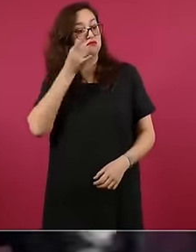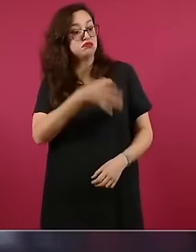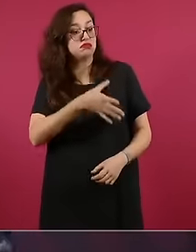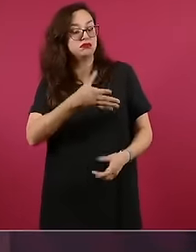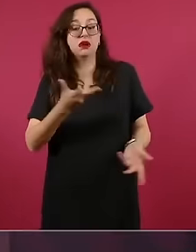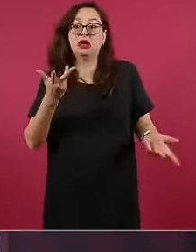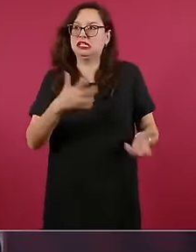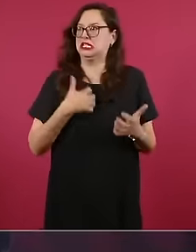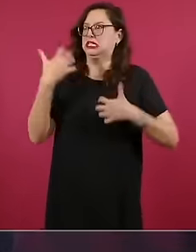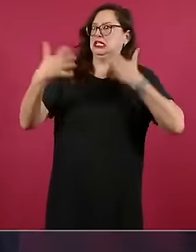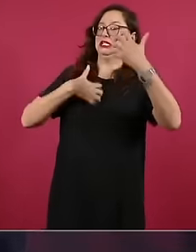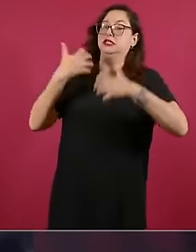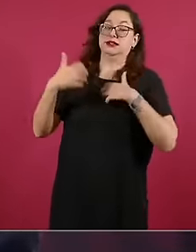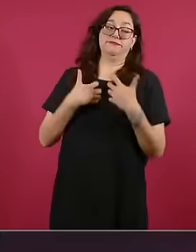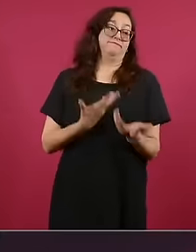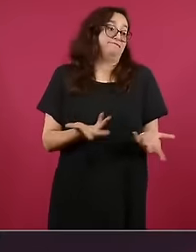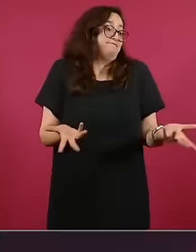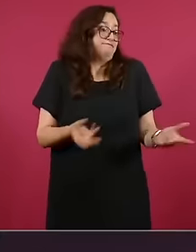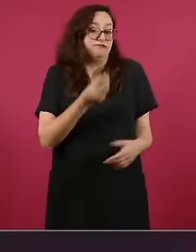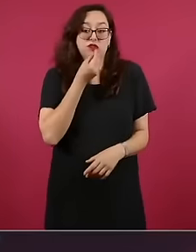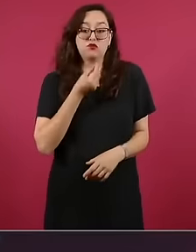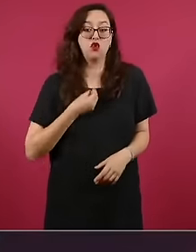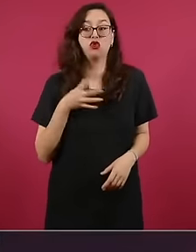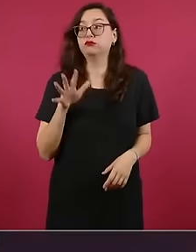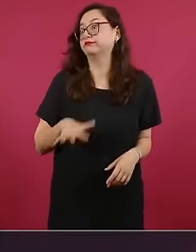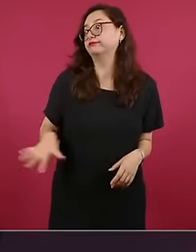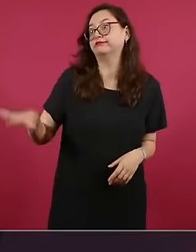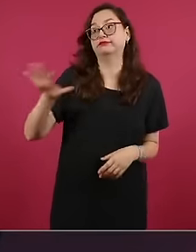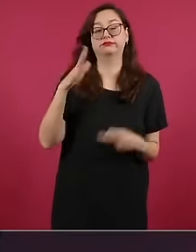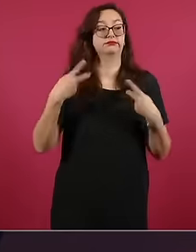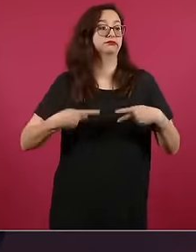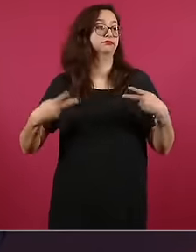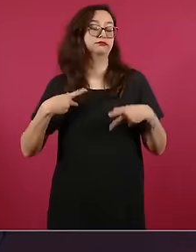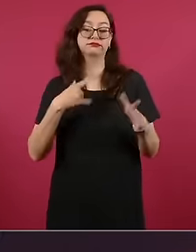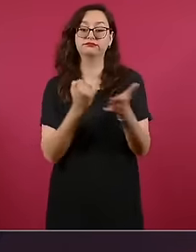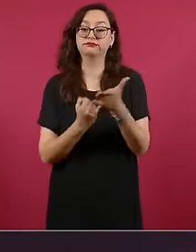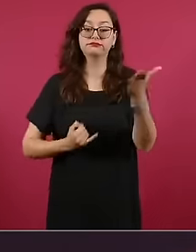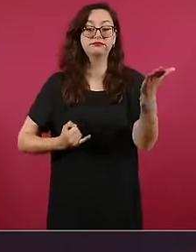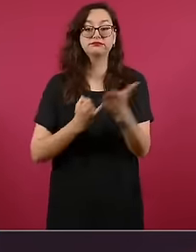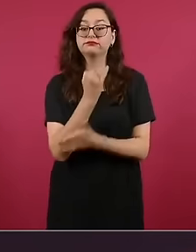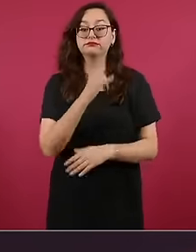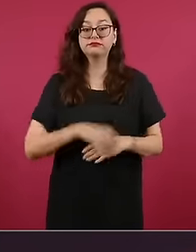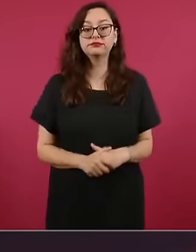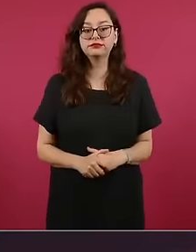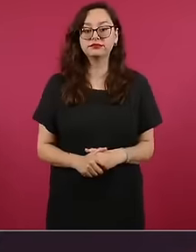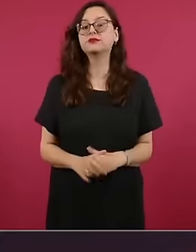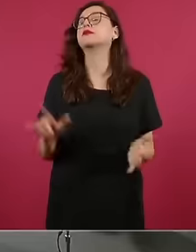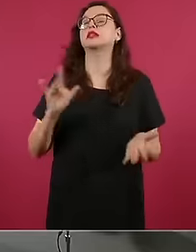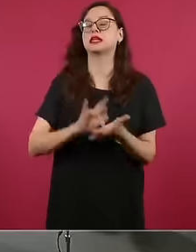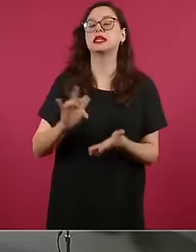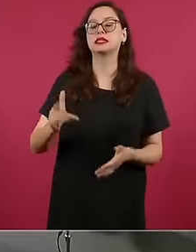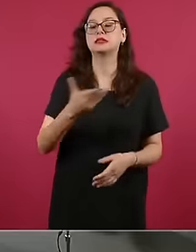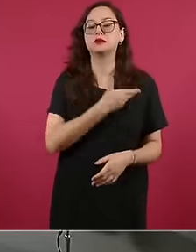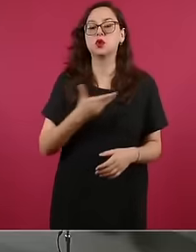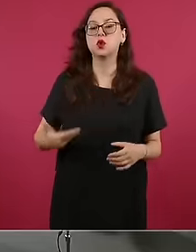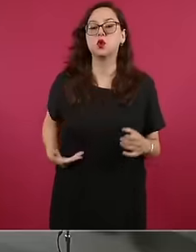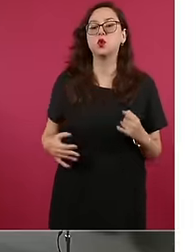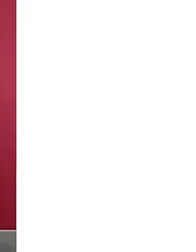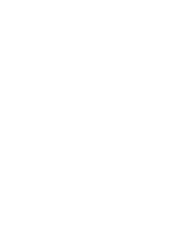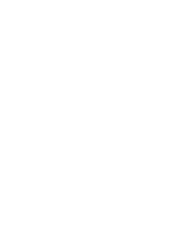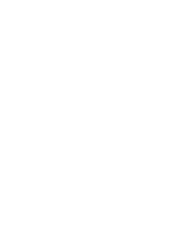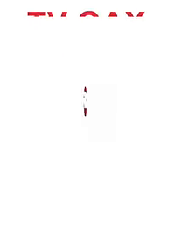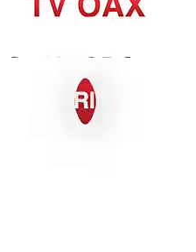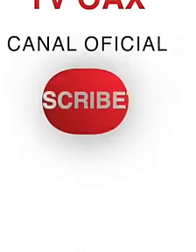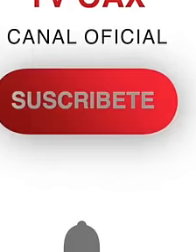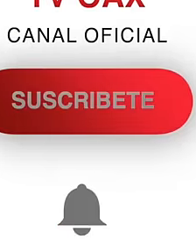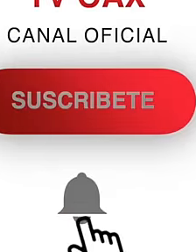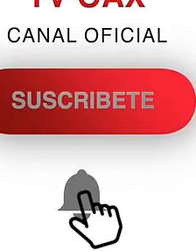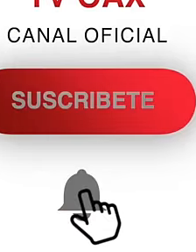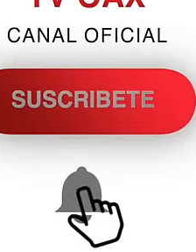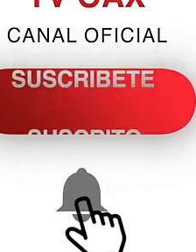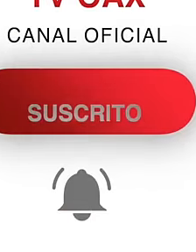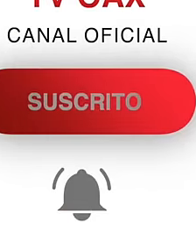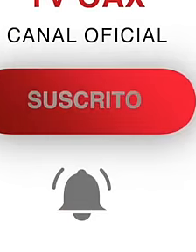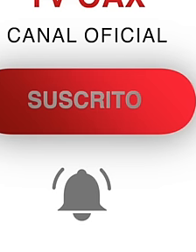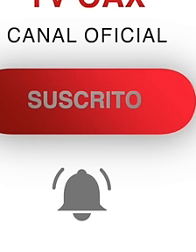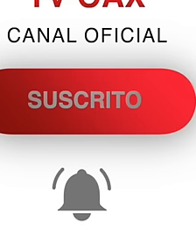Thank you, President. Finally, I would like to know what you consider to be